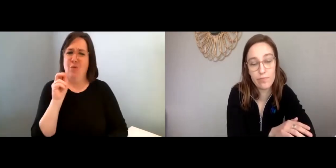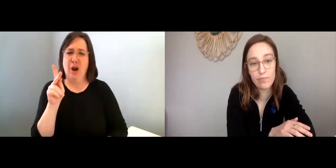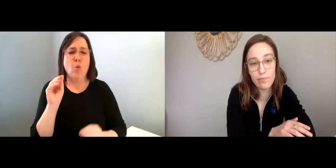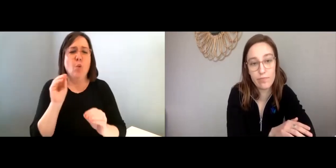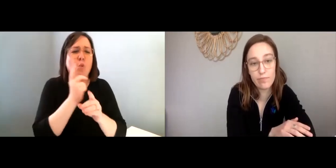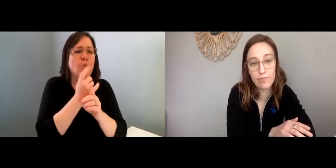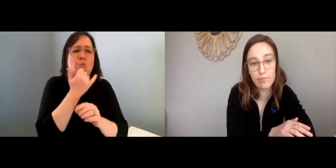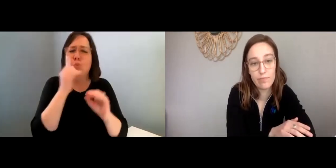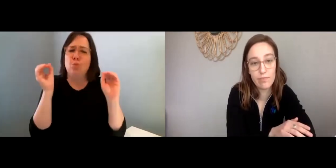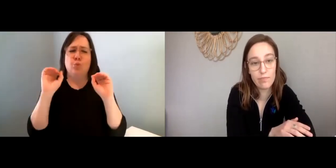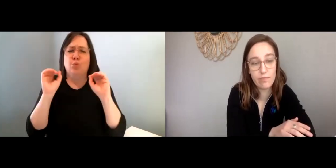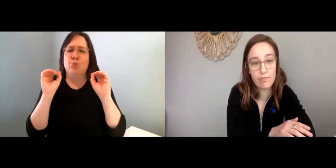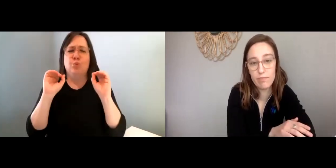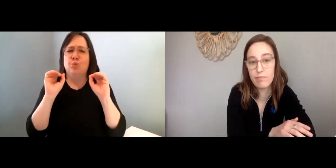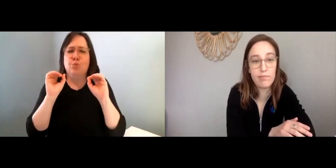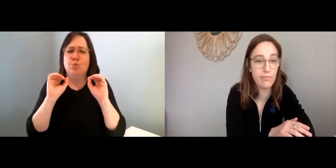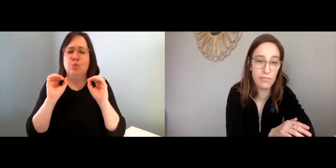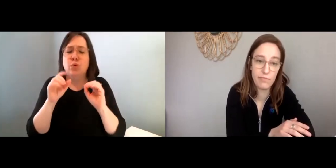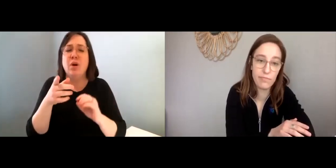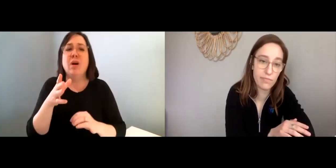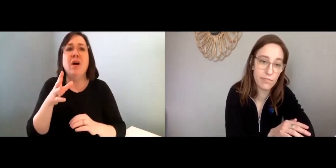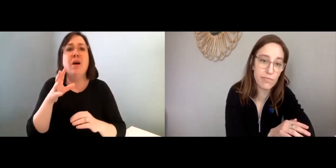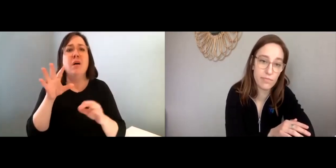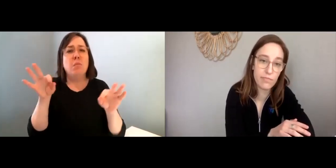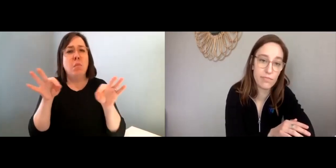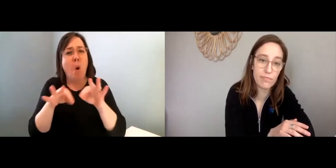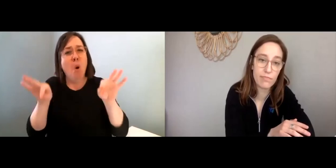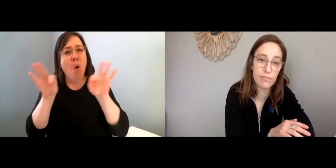and that’s all OK. There’s no right or wrong here.